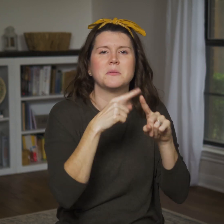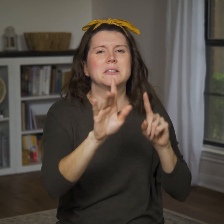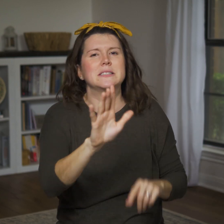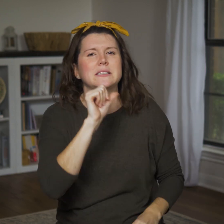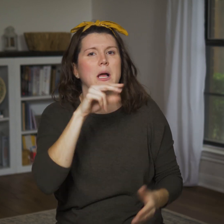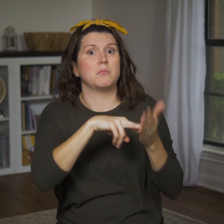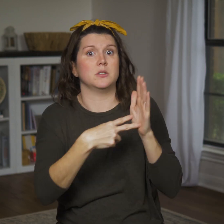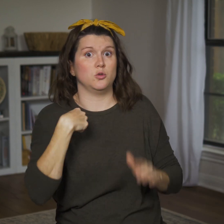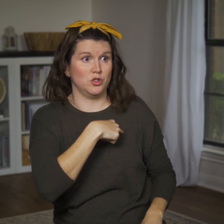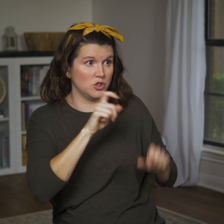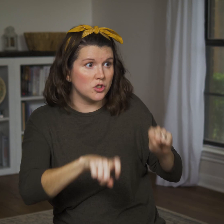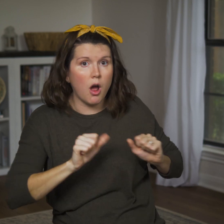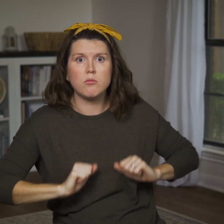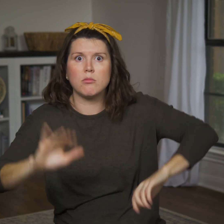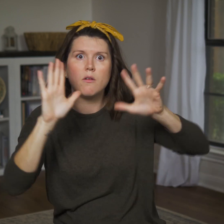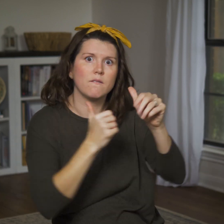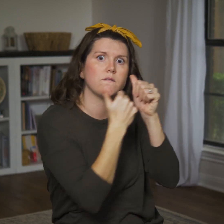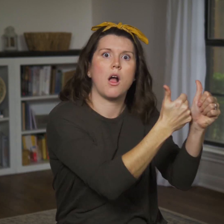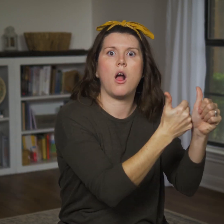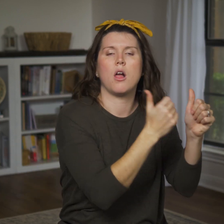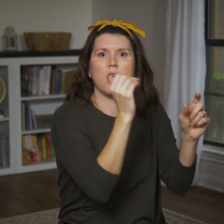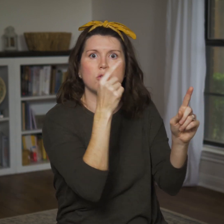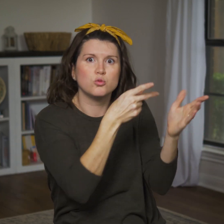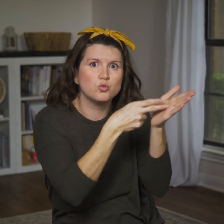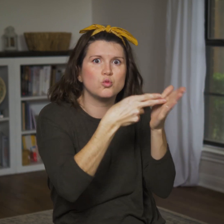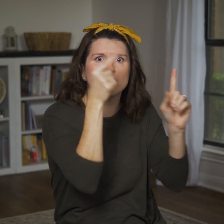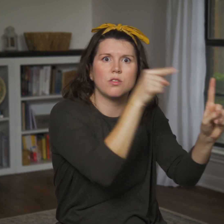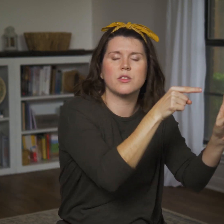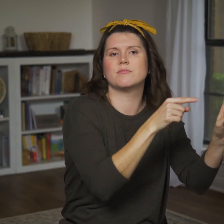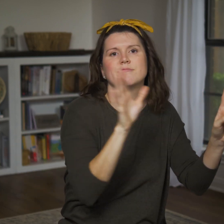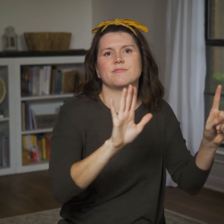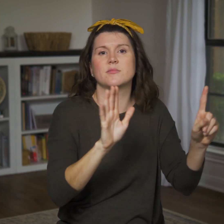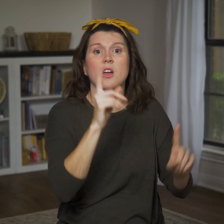but that doesn’t mean we should follow them or seek truth from them.